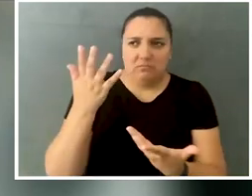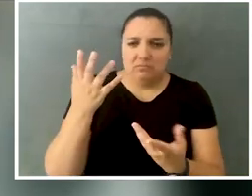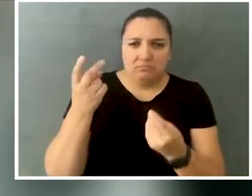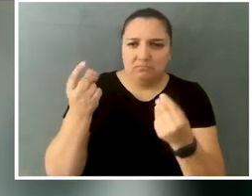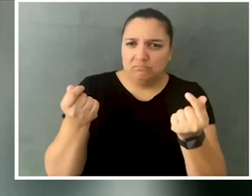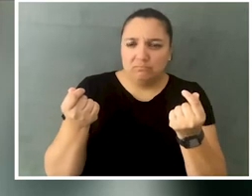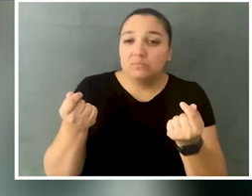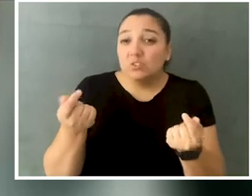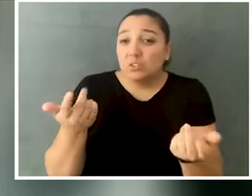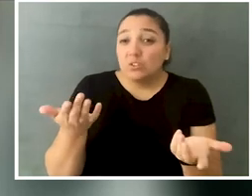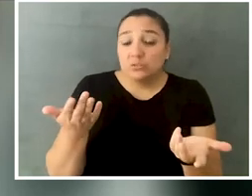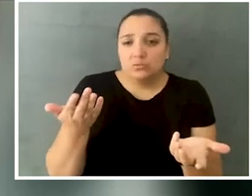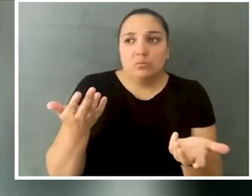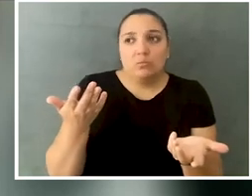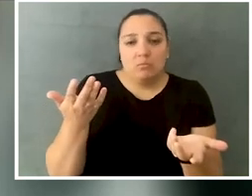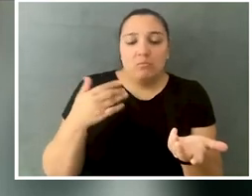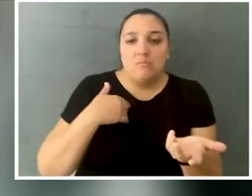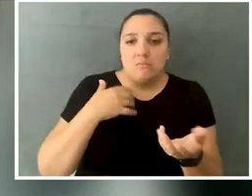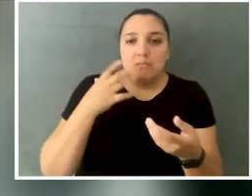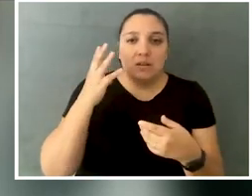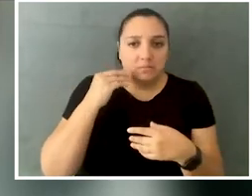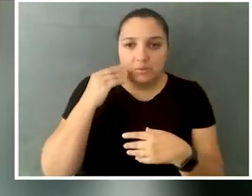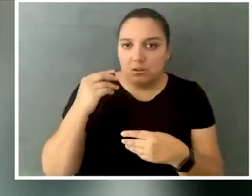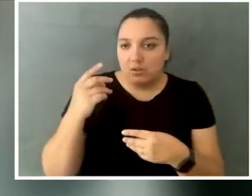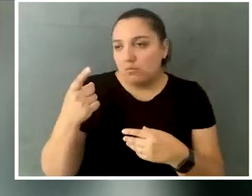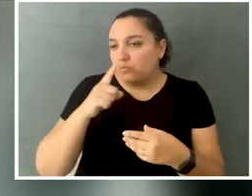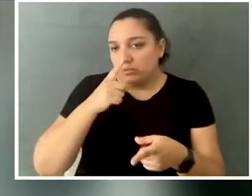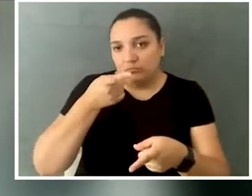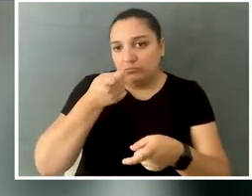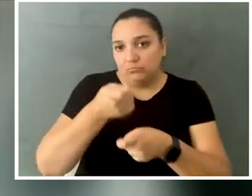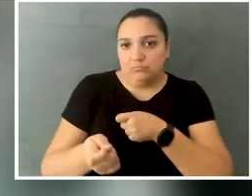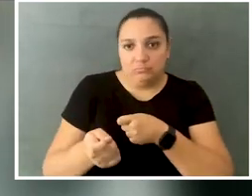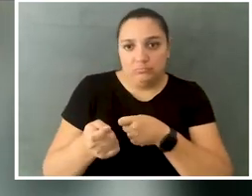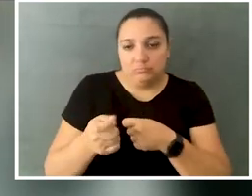So, obviously, that ruined my experience in that class, and the back half of those classes that day,